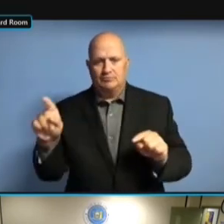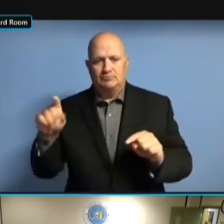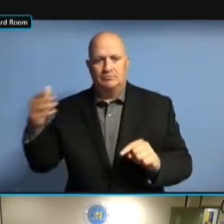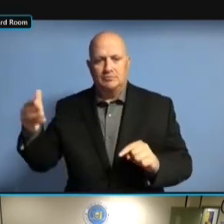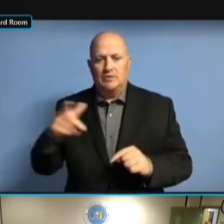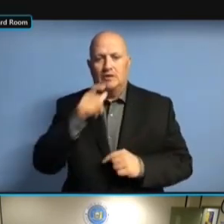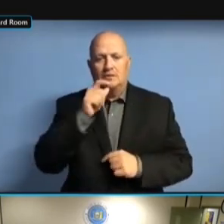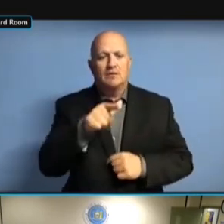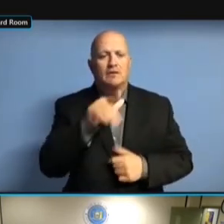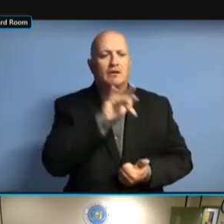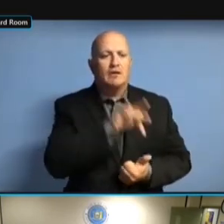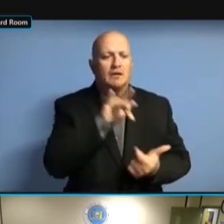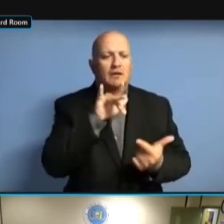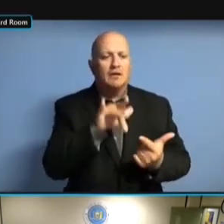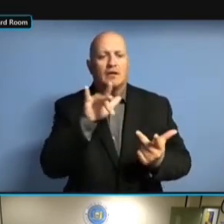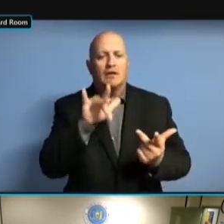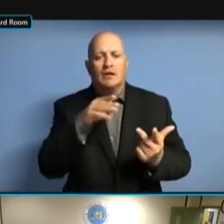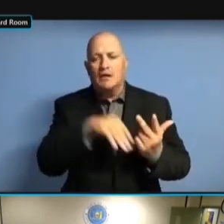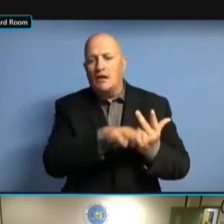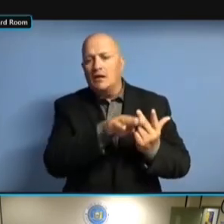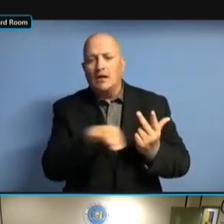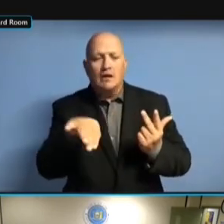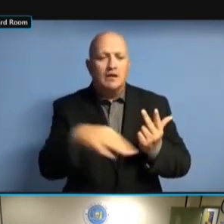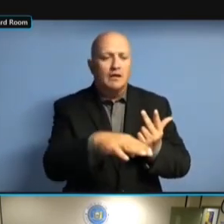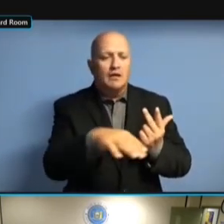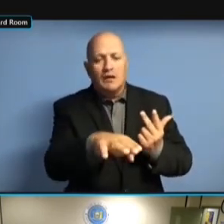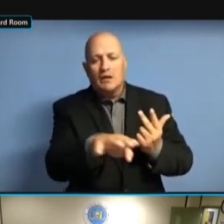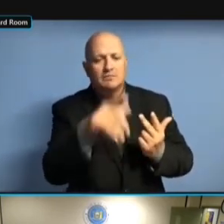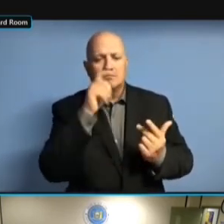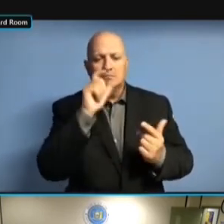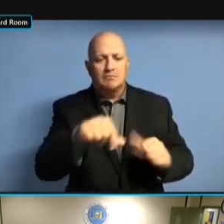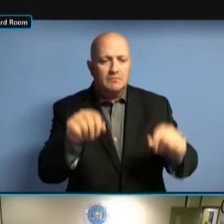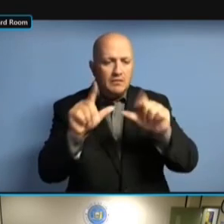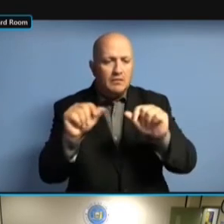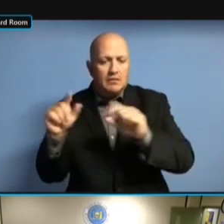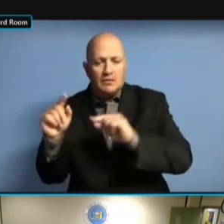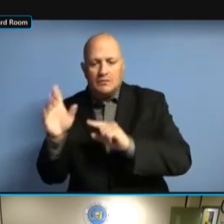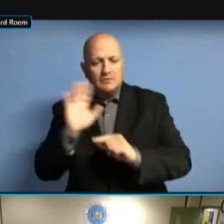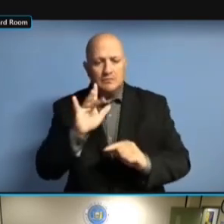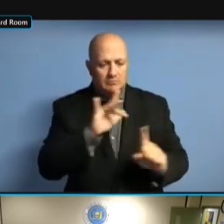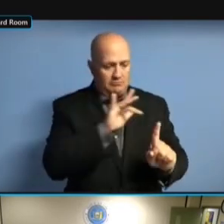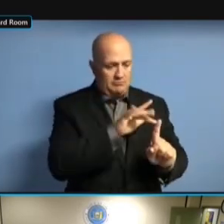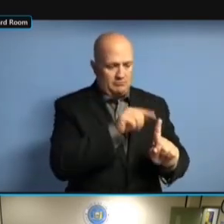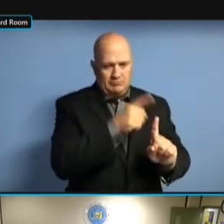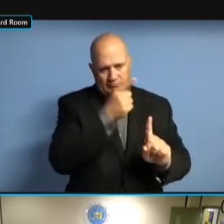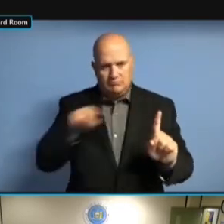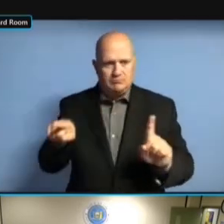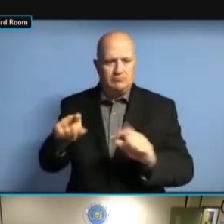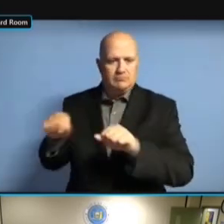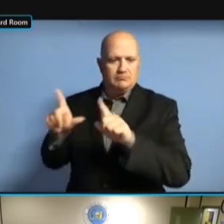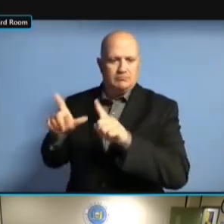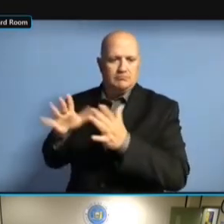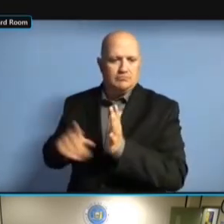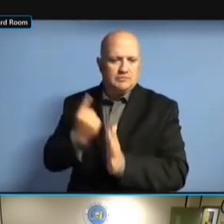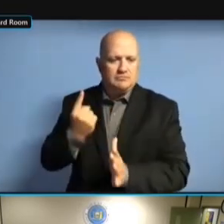TO THE PUBLIC REPORTING PAGE. AND TO THE PUBLIC REPORTING PAGE. AND LASTLY, TO THE PUBLIC REPORTING PAGE. AND LASTLY, WE TO THE PUBLIC REPORTING PAGE. AND LASTLY, WE POSTED TO THE PUBLIC REPORTING PAGE. AND LASTLY, WE POSTED THE AND LASTLY, WE POSTED THE AND LASTLY, WE POSTED THE WEBCAST AND LASTLY, WE POSTED THE WEBCAST FOR AND LASTLY, WE POSTED THE WEBCAST FOR THE AND LASTLY, WE POSTED THE WEBCAST FOR THE JULY AND LASTLY, WE POSTED THE WEBCAST FOR THE JULY 28 AND LASTLY, WE POSTED THE WEBCAST FOR THE JULY 28 AND WEBCAST FOR THE JULY 28 AND WEBCAST FOR THE JULY 28 AND AUGUST